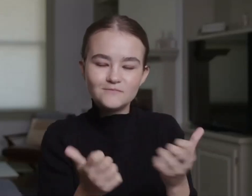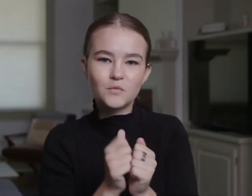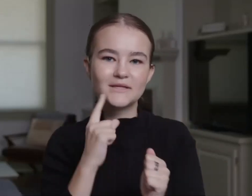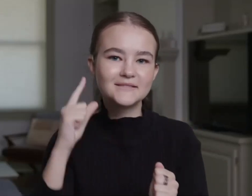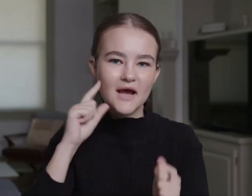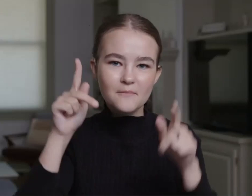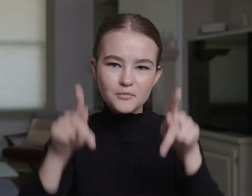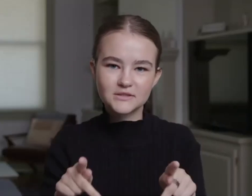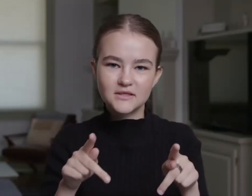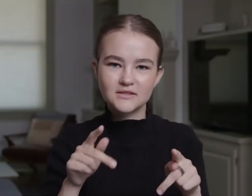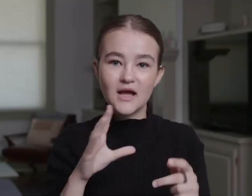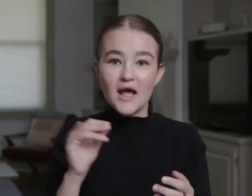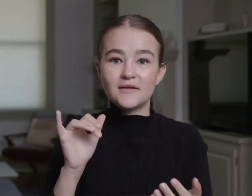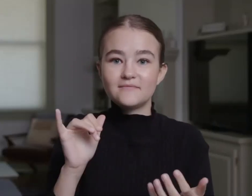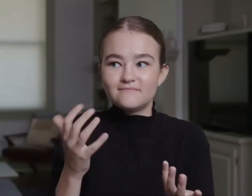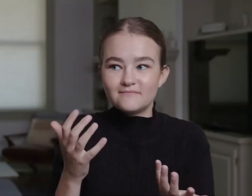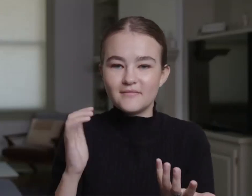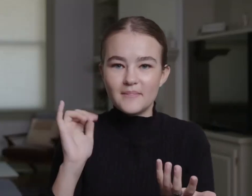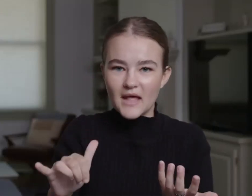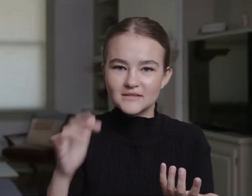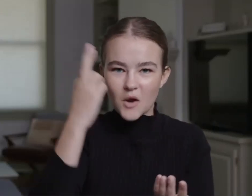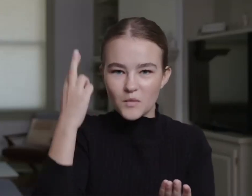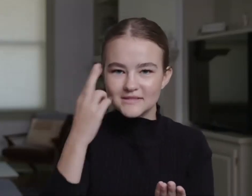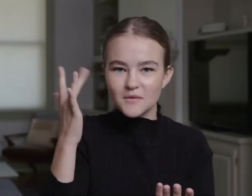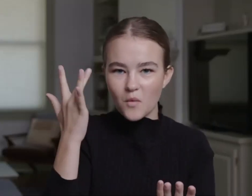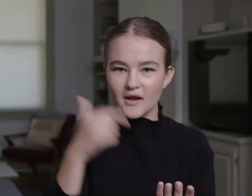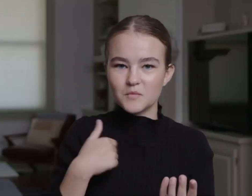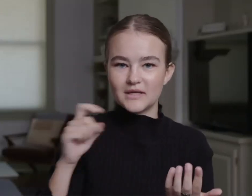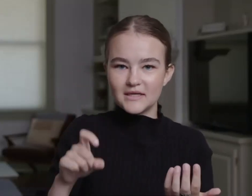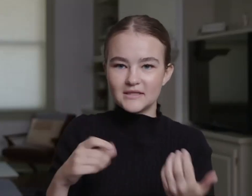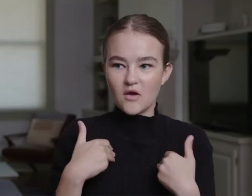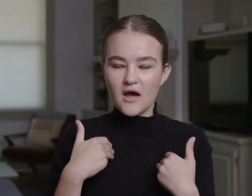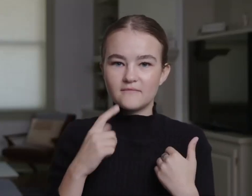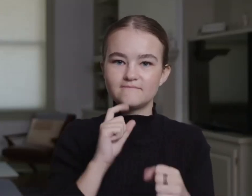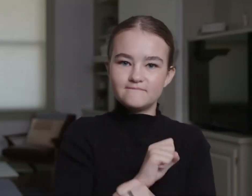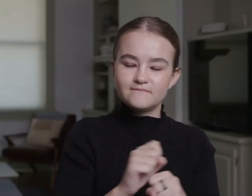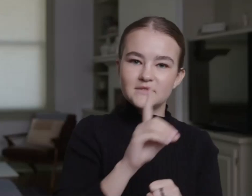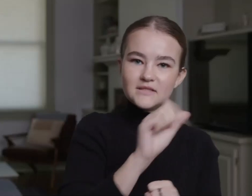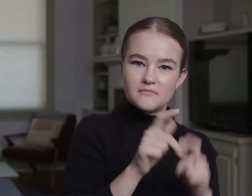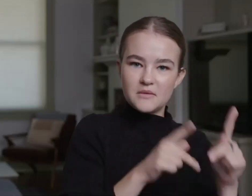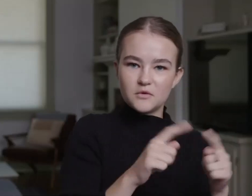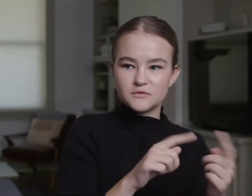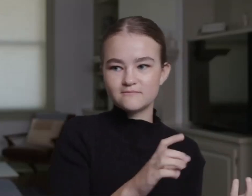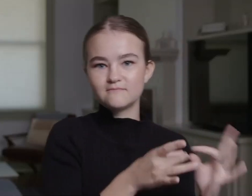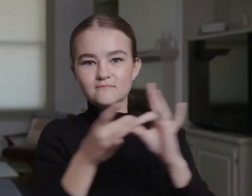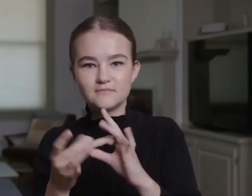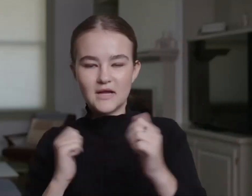what it felt like to be deaf and how a deaf person would interact. And this is the reason why it's important to have people